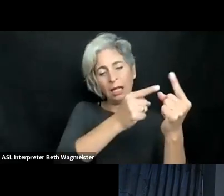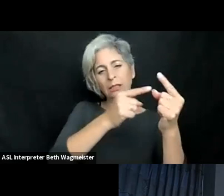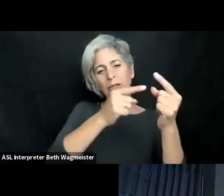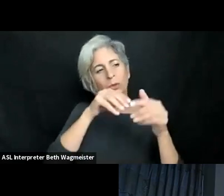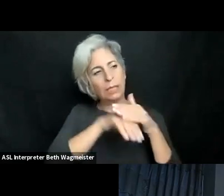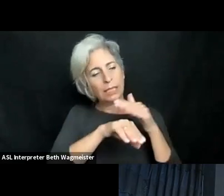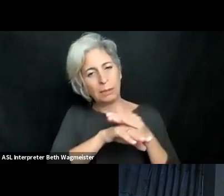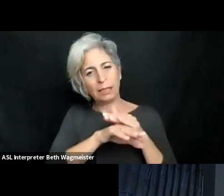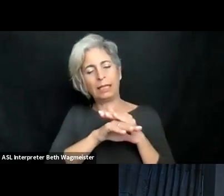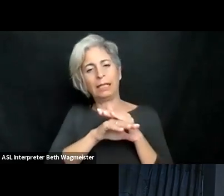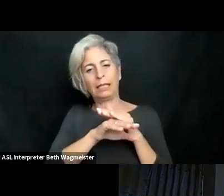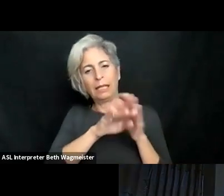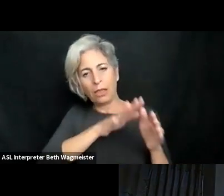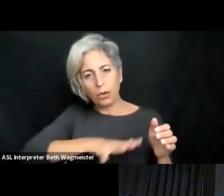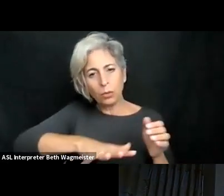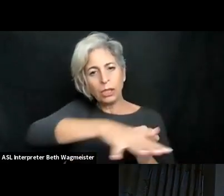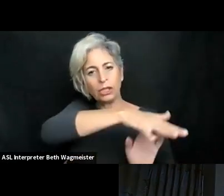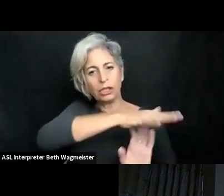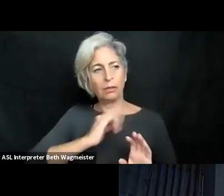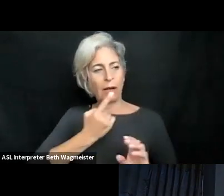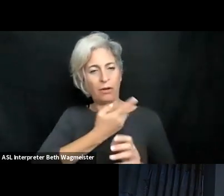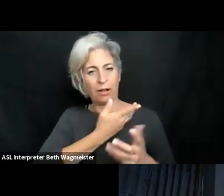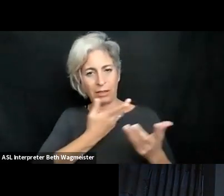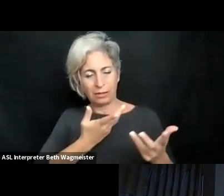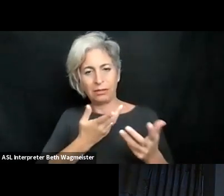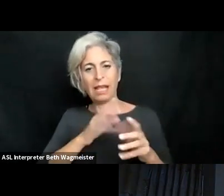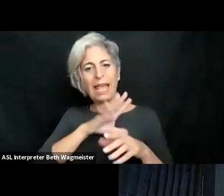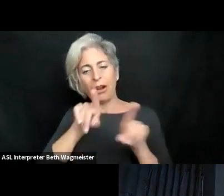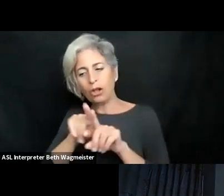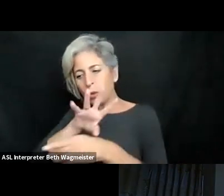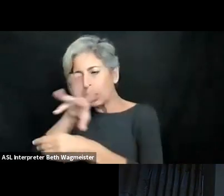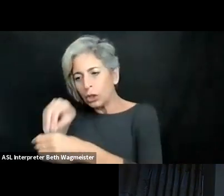we build an accessible content and how can we work